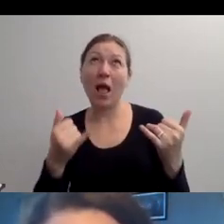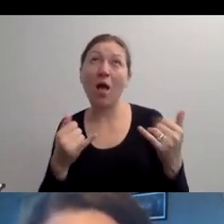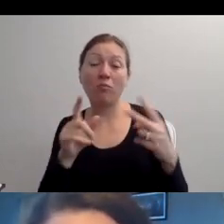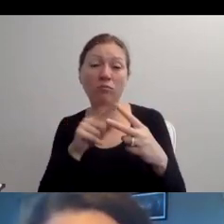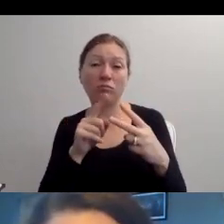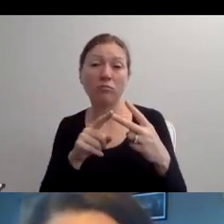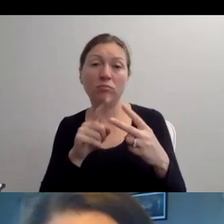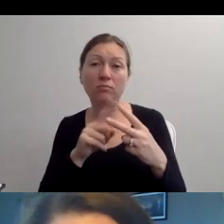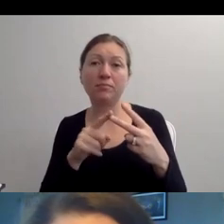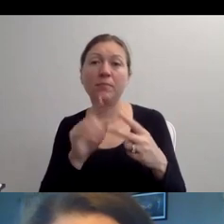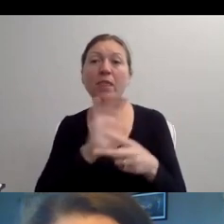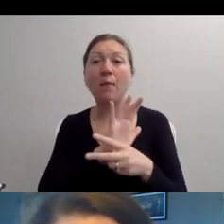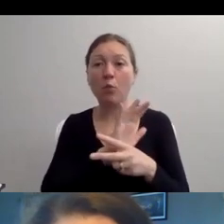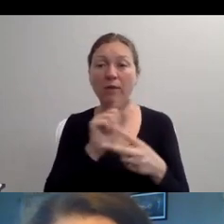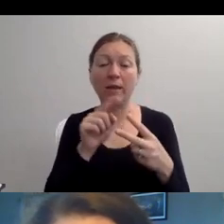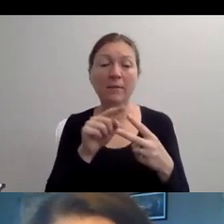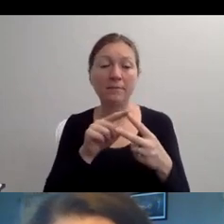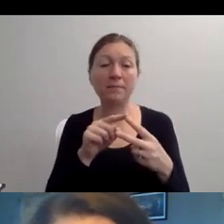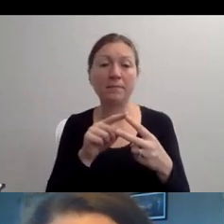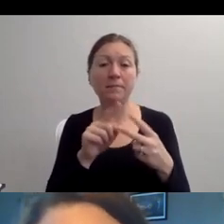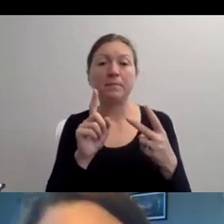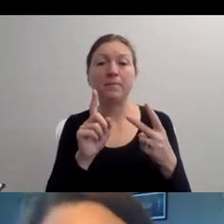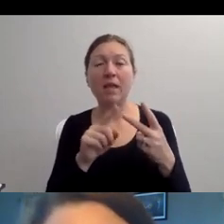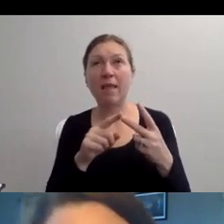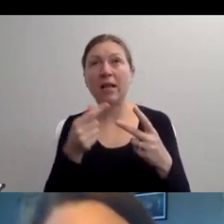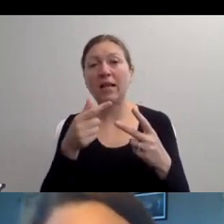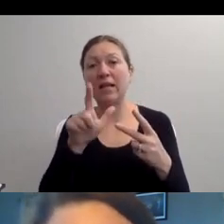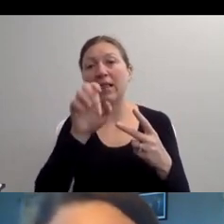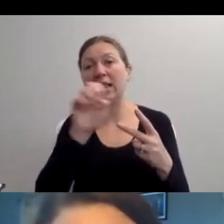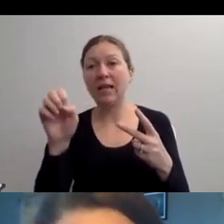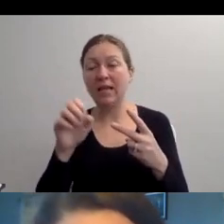WE DON'T HAVE ENOUGH PEOPLE IN MAINSTREAM WORKPLACES.